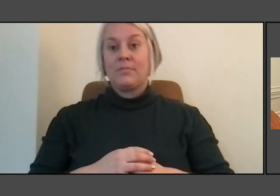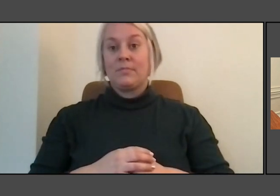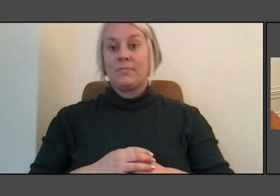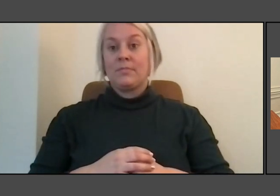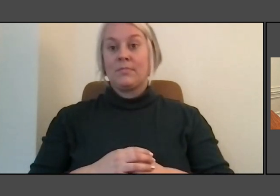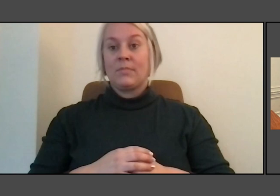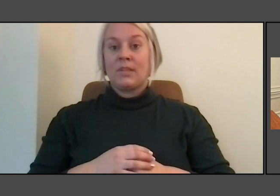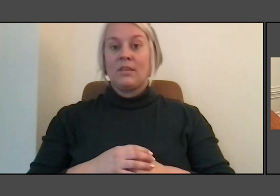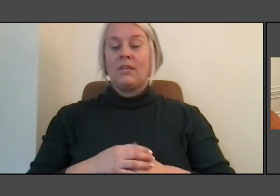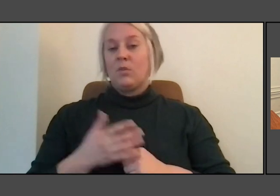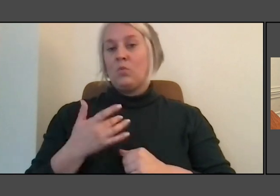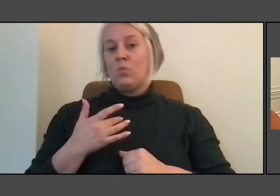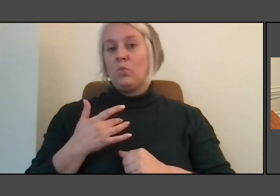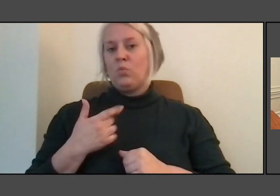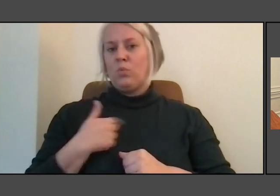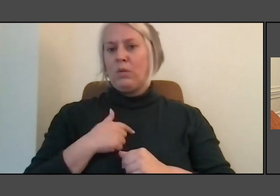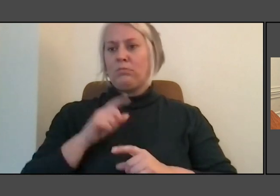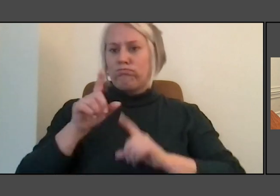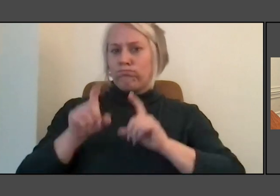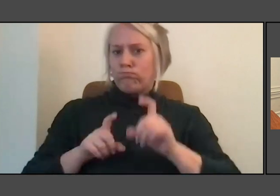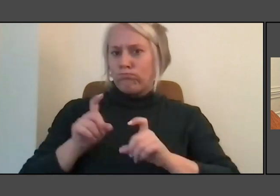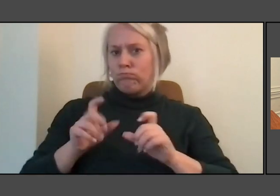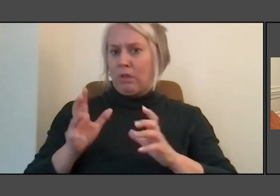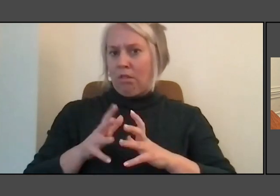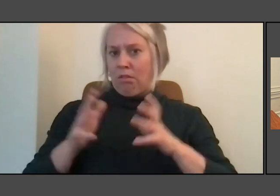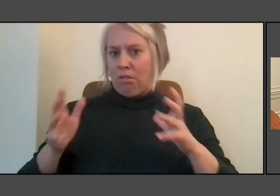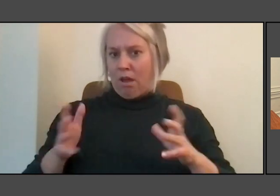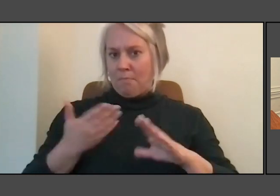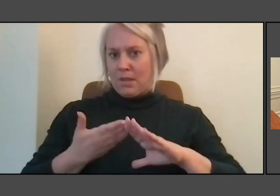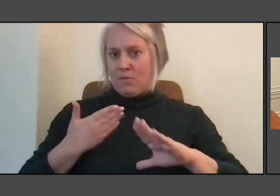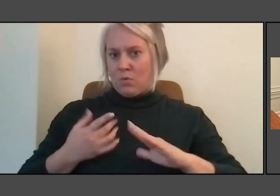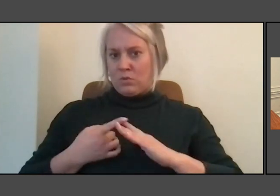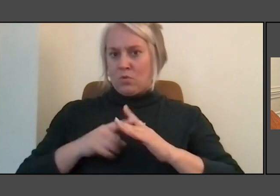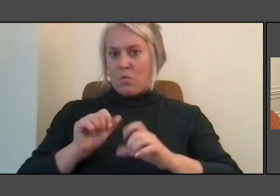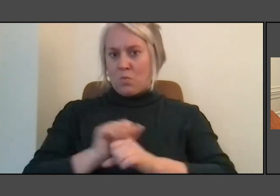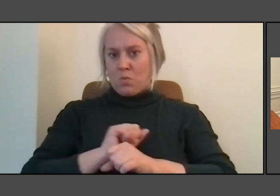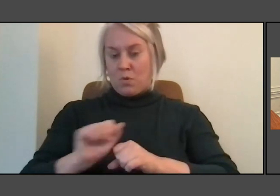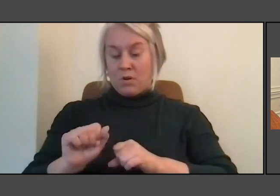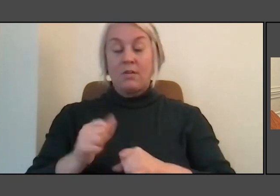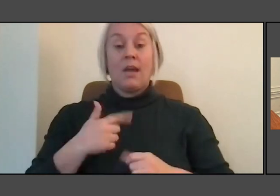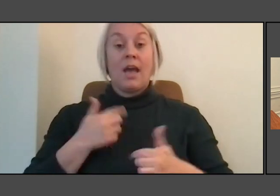And I tried to, with every single site,